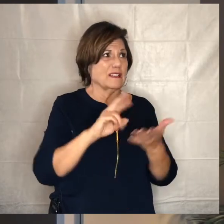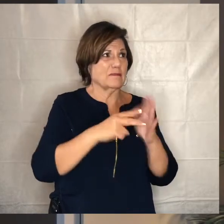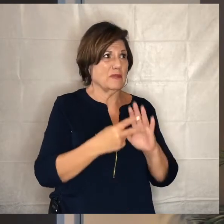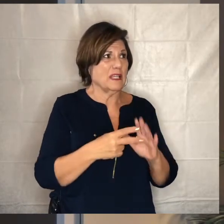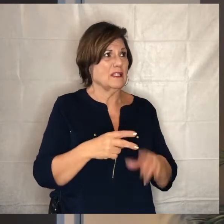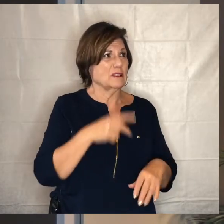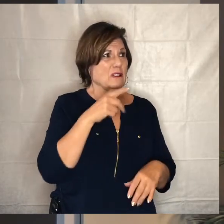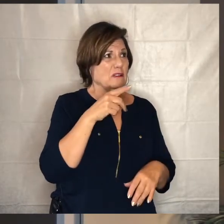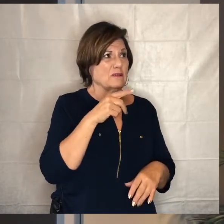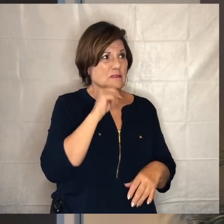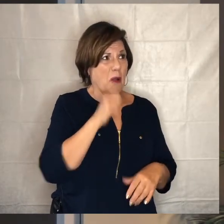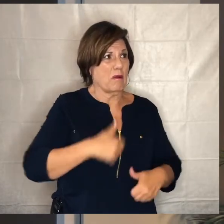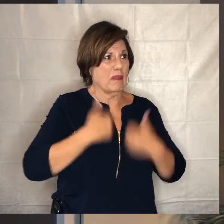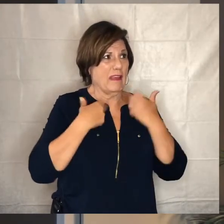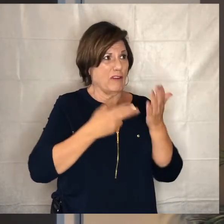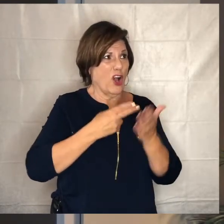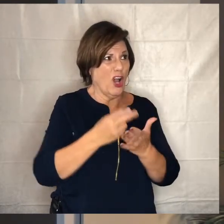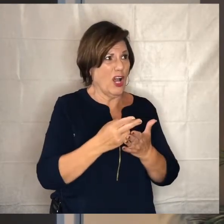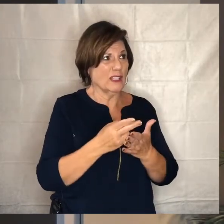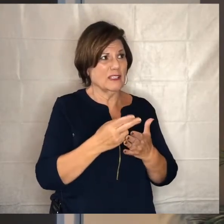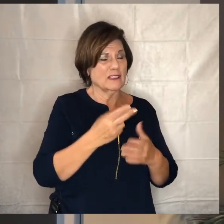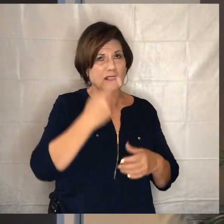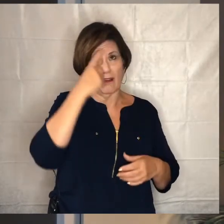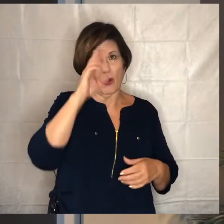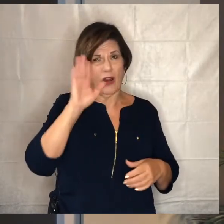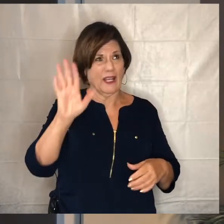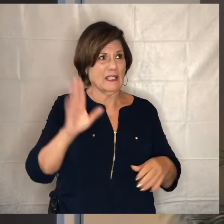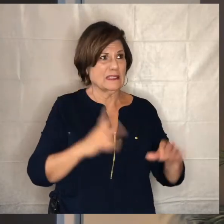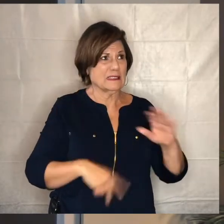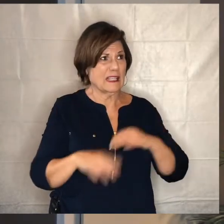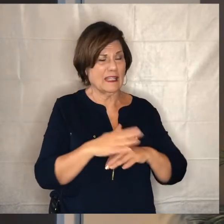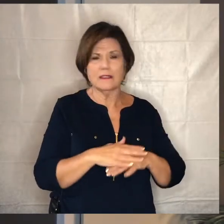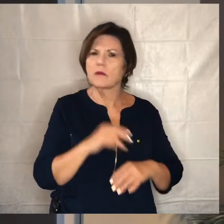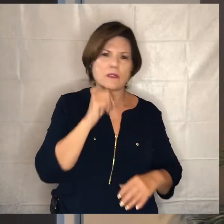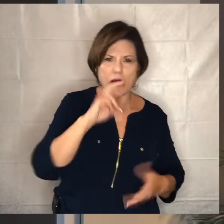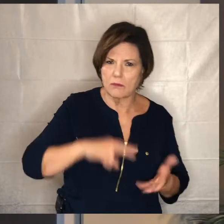kingdom we have to be